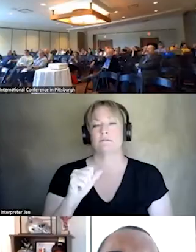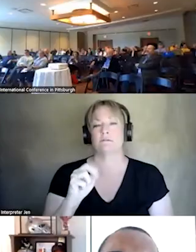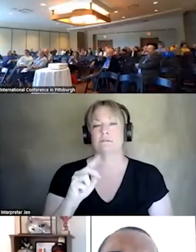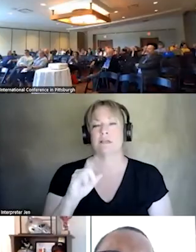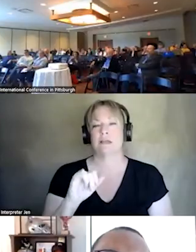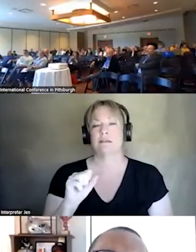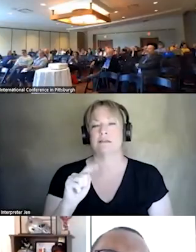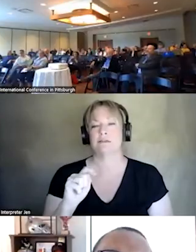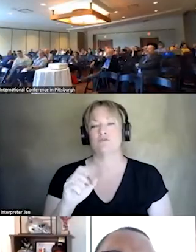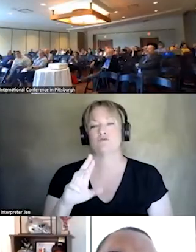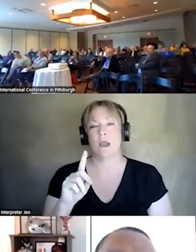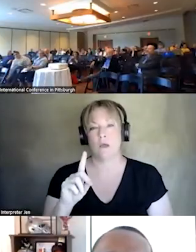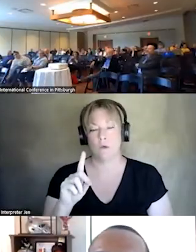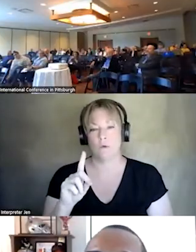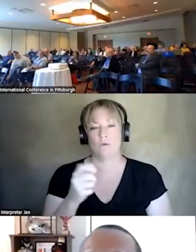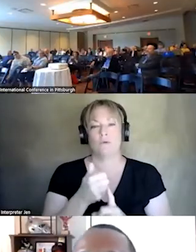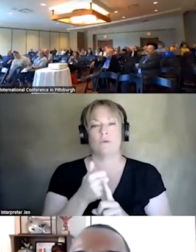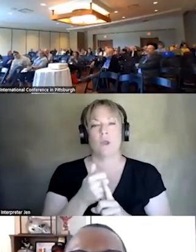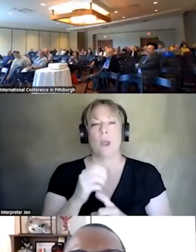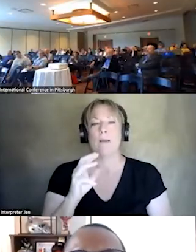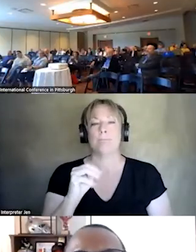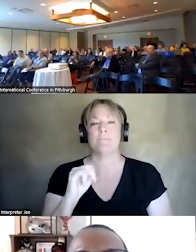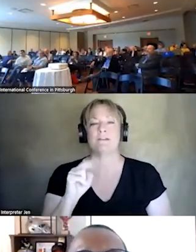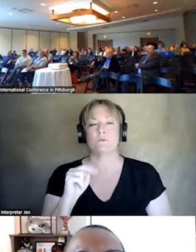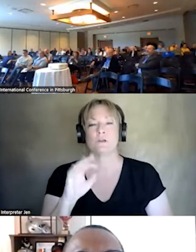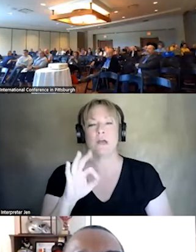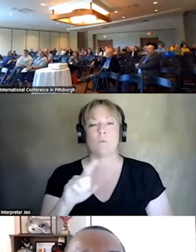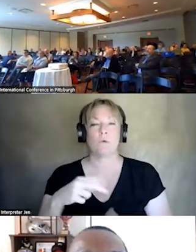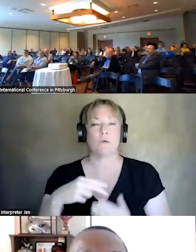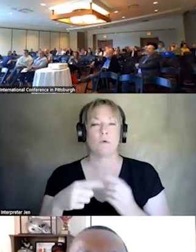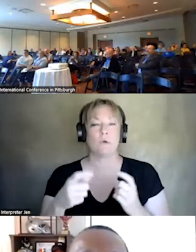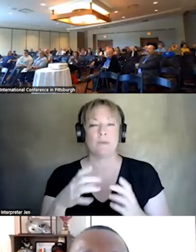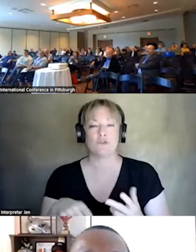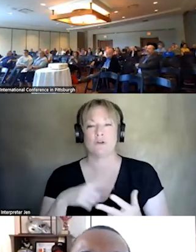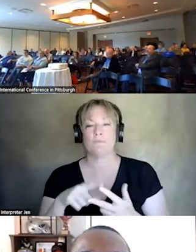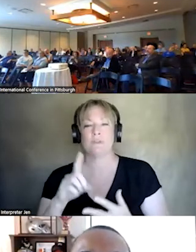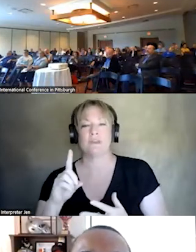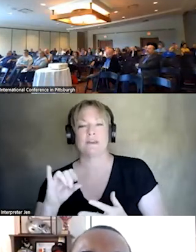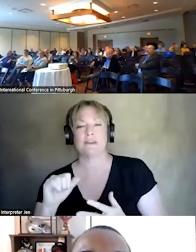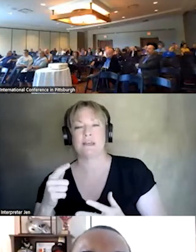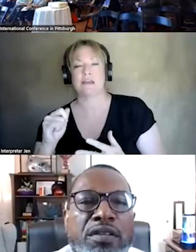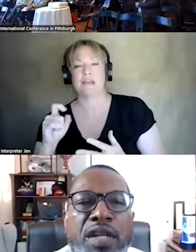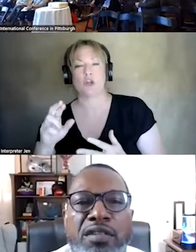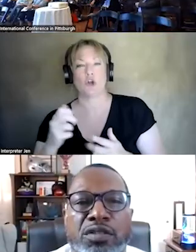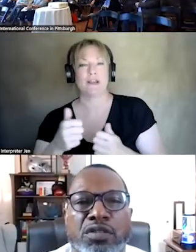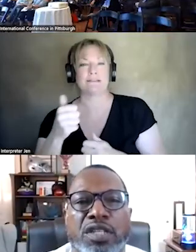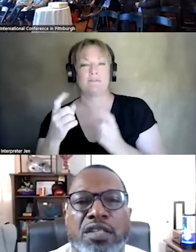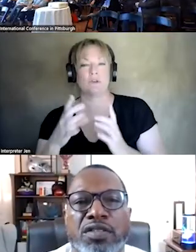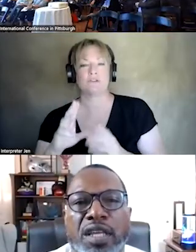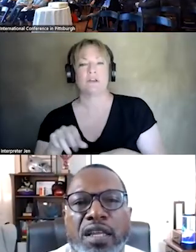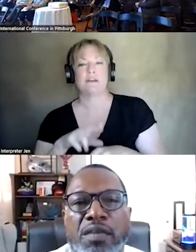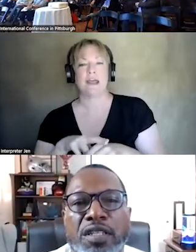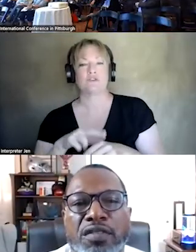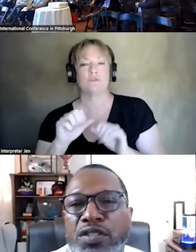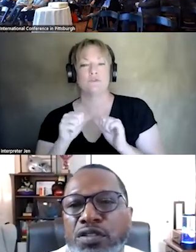WHO IS MINNESOTA, 911 PROGRAM MANAGER. AND, DIA GAINOR, NATIONAL STATE EMS OFFICIALS